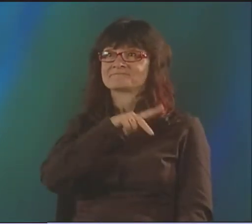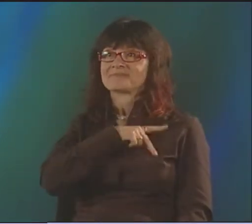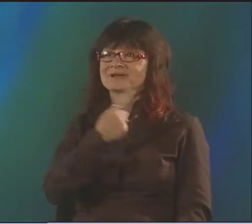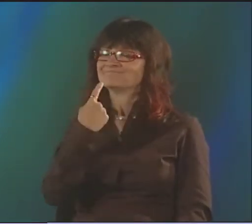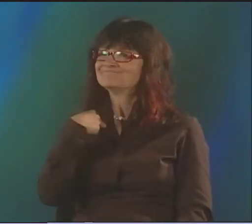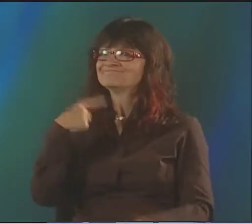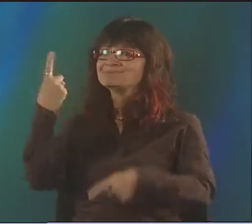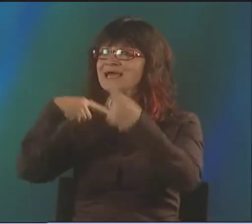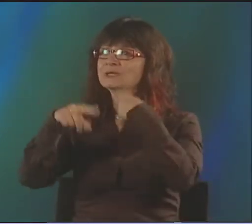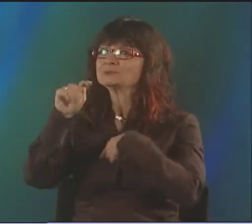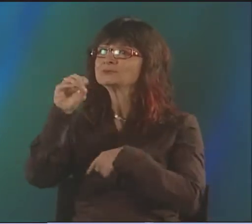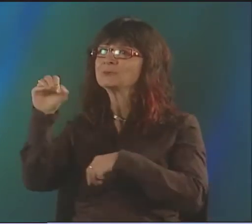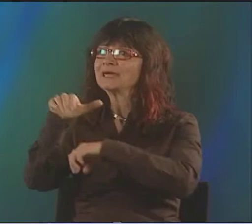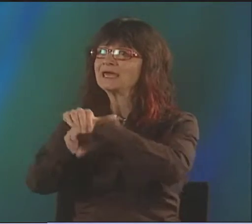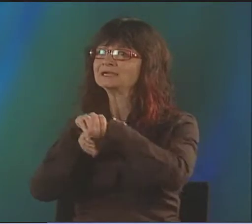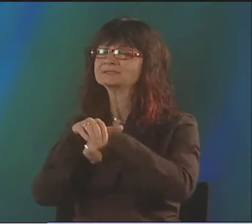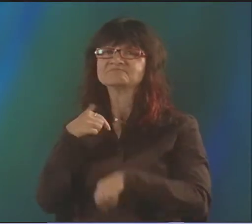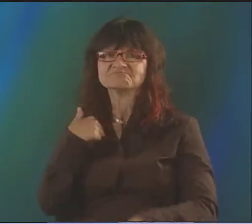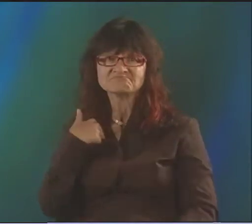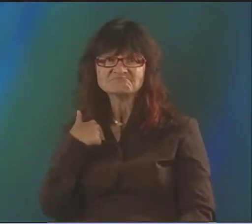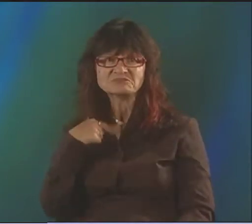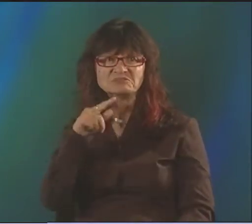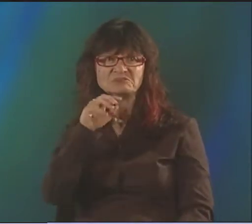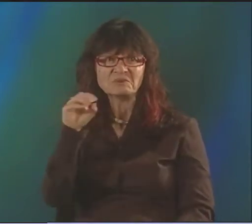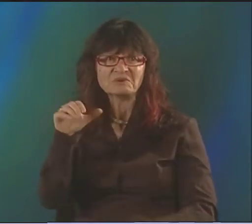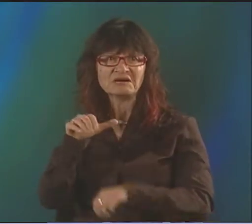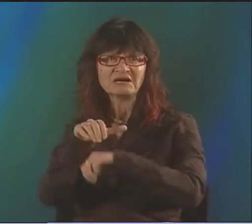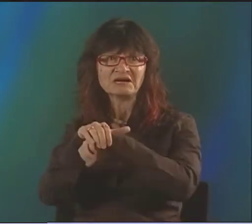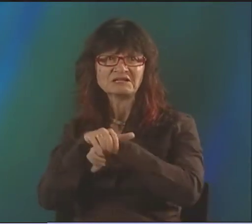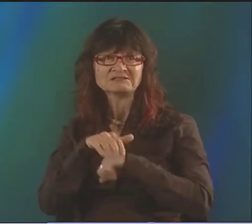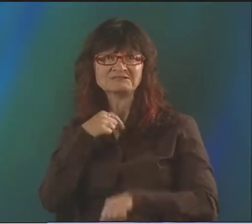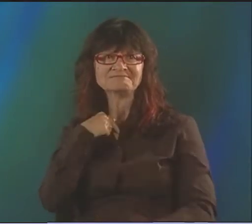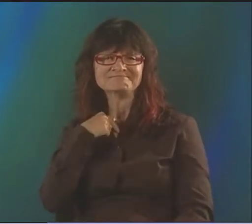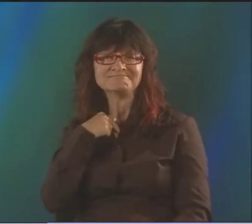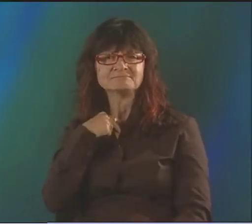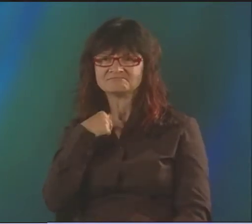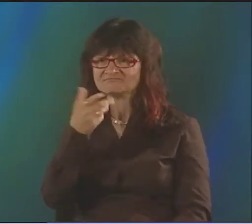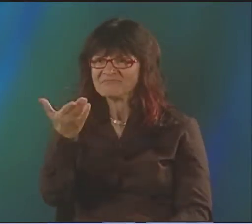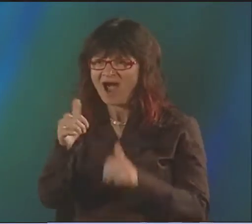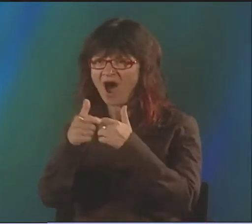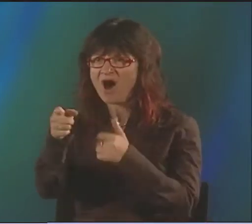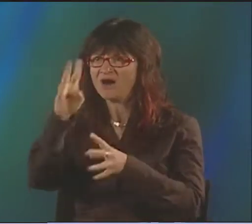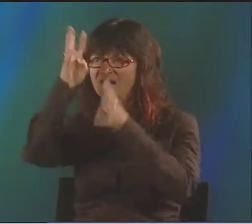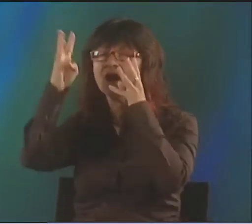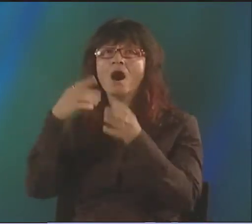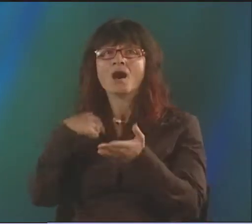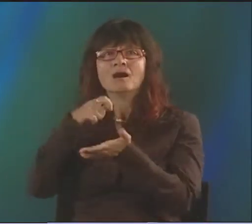SO I GOT TO PERFORM. AND PATRICK SAID TO ME, "YOU'RE SIGNING TOO ENGLISH." I SAID, "TOO ENGLISH? ME?"